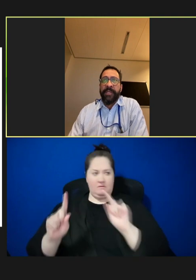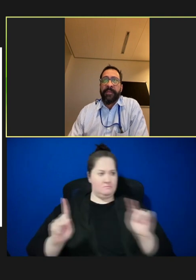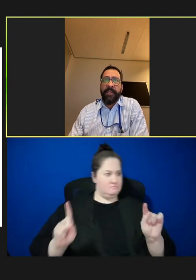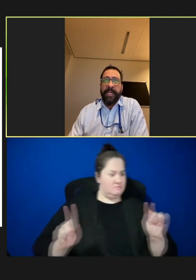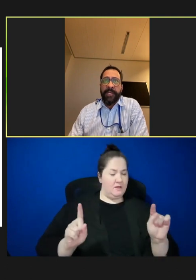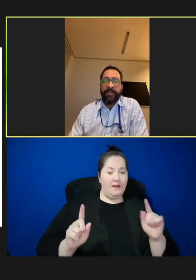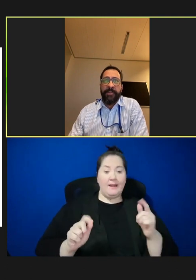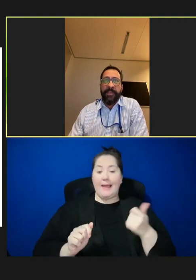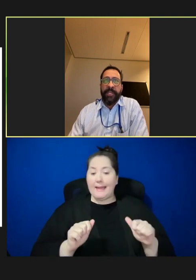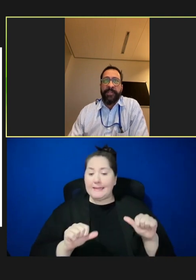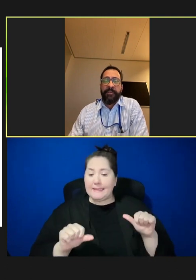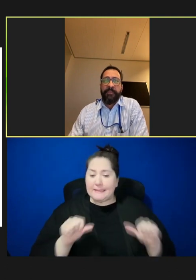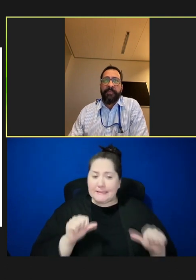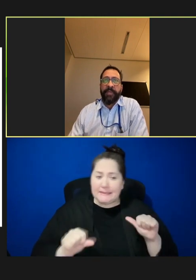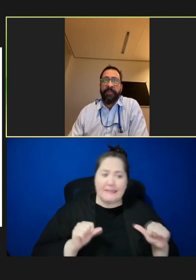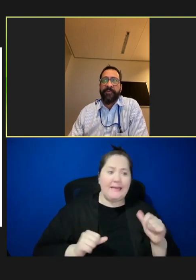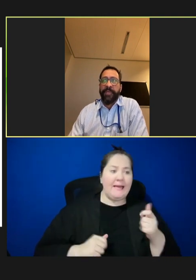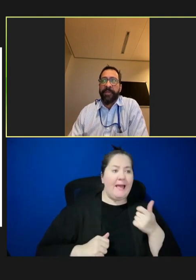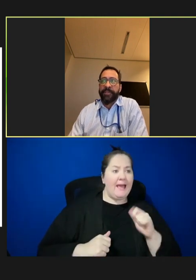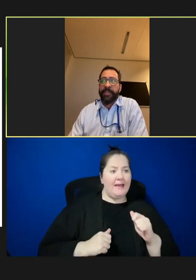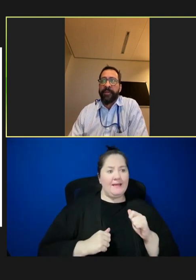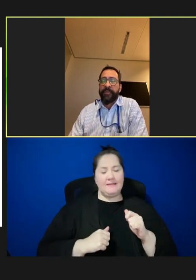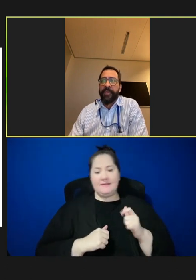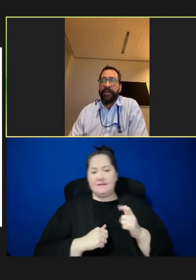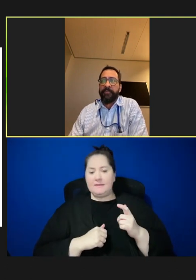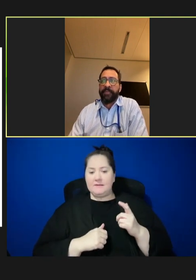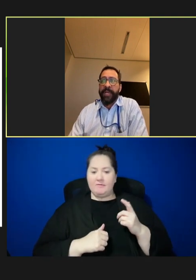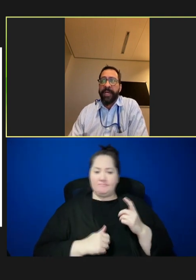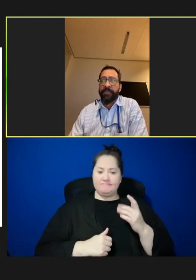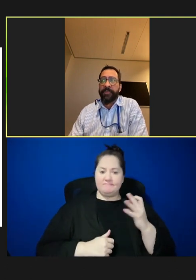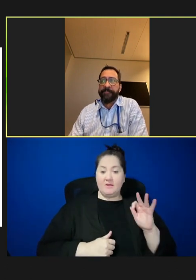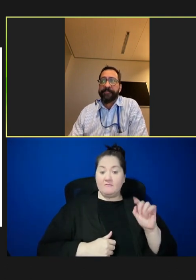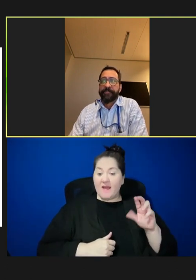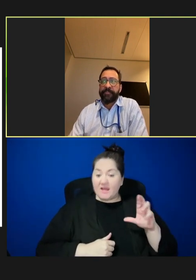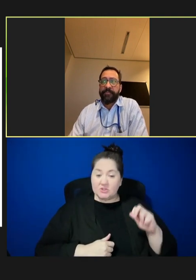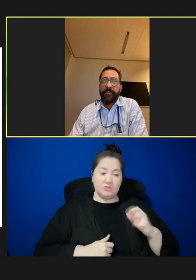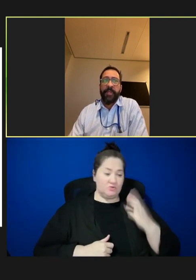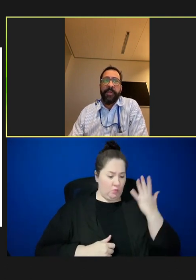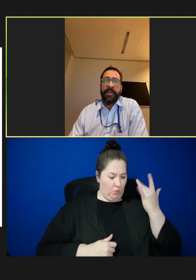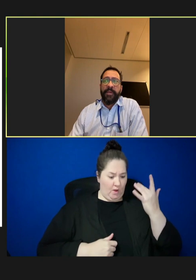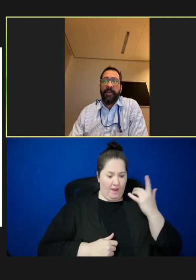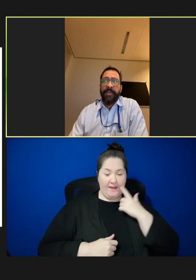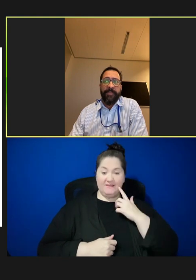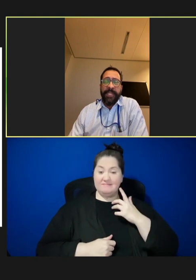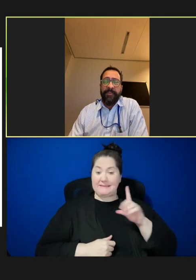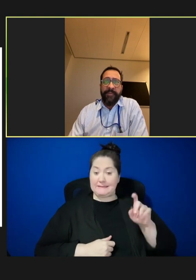make national immunization coverage figures not reliable as many of the